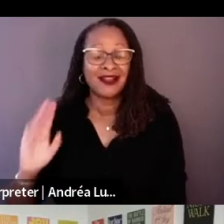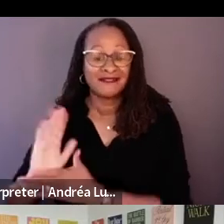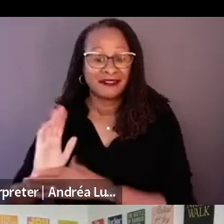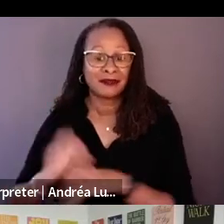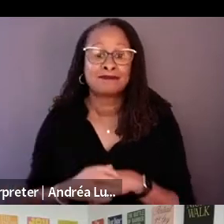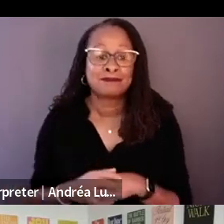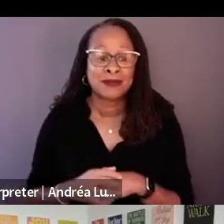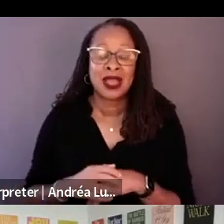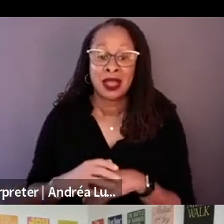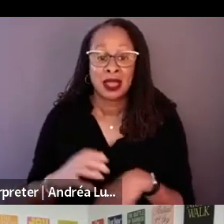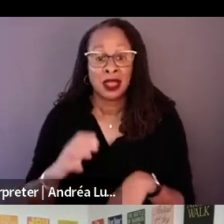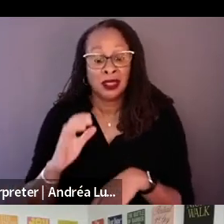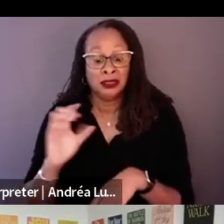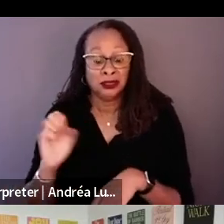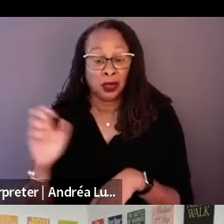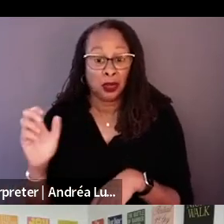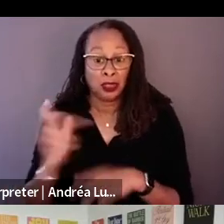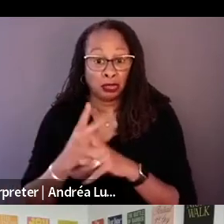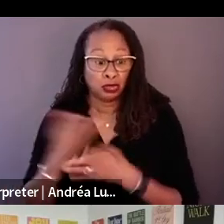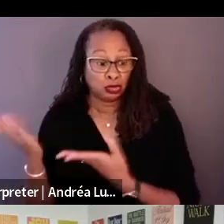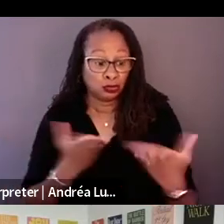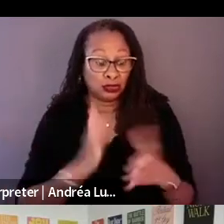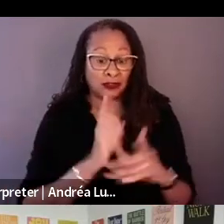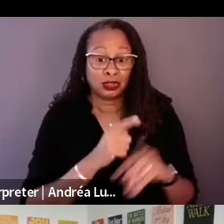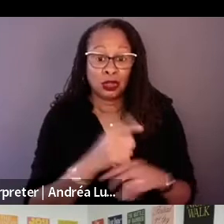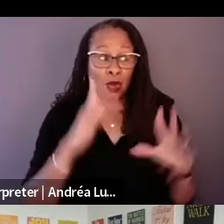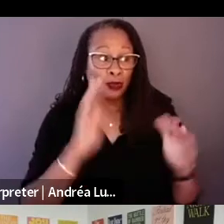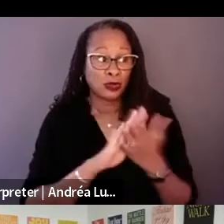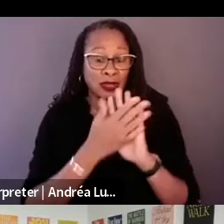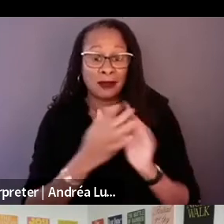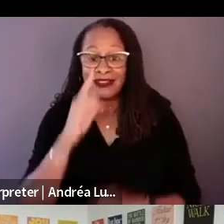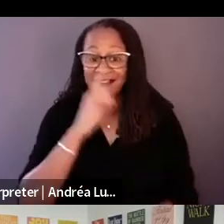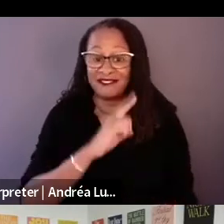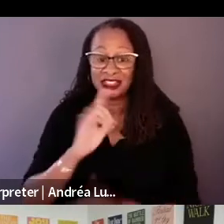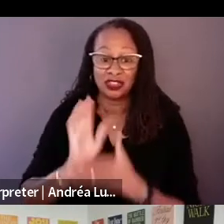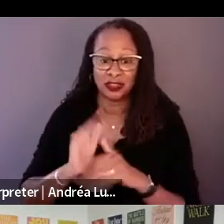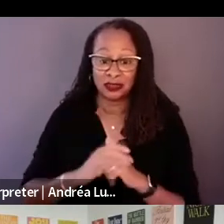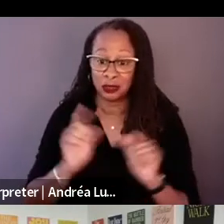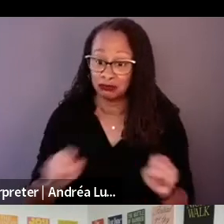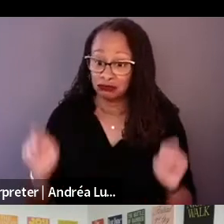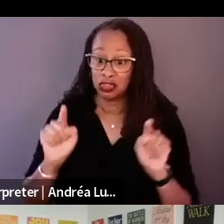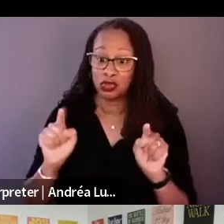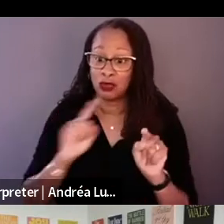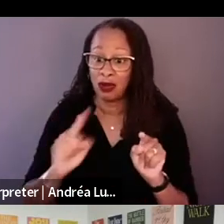Jacob, Johnny and Daniel, are you the producers that brought it? Johnny, you were.